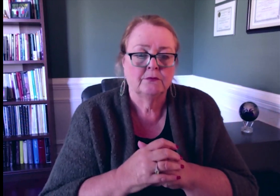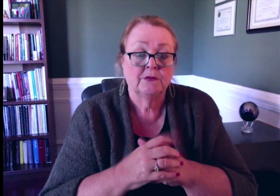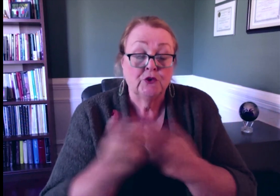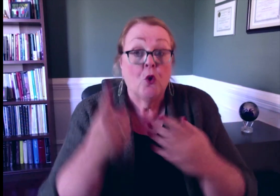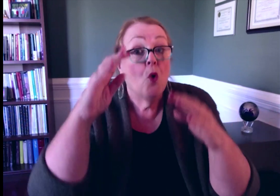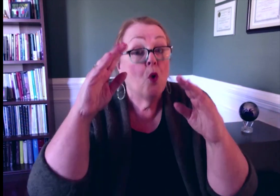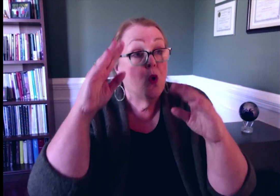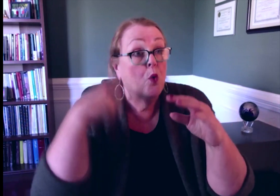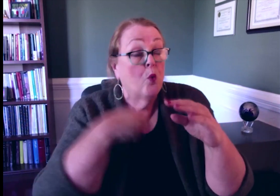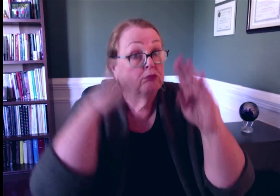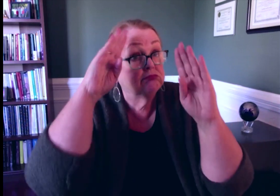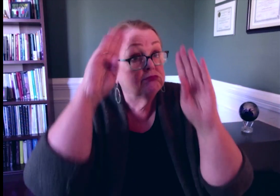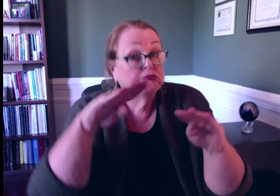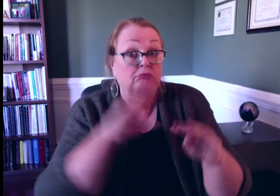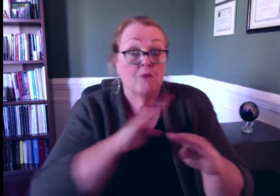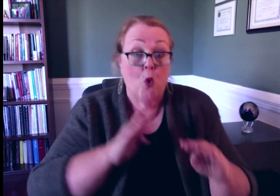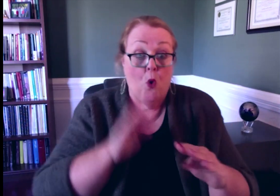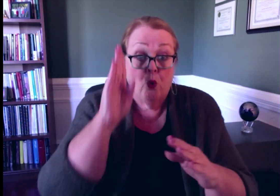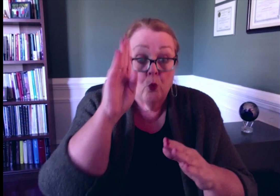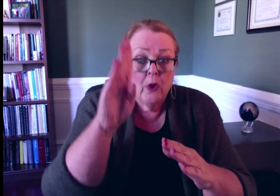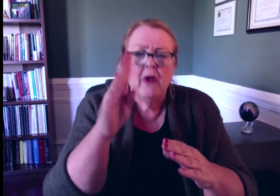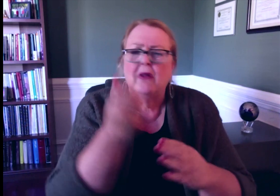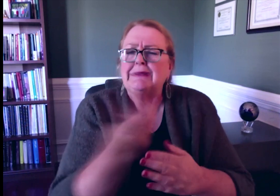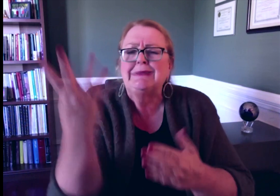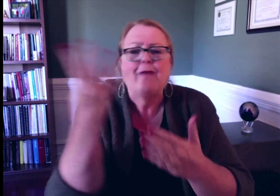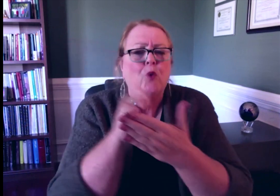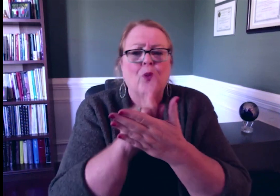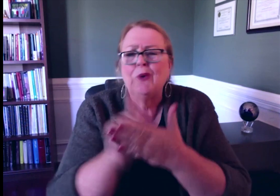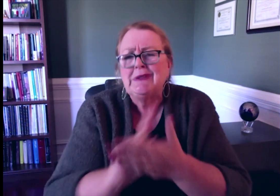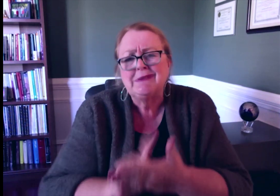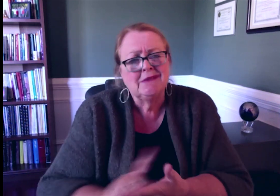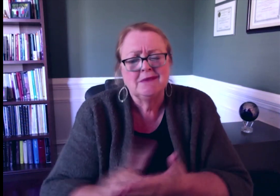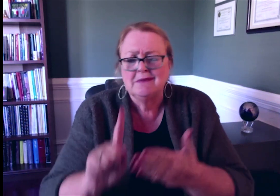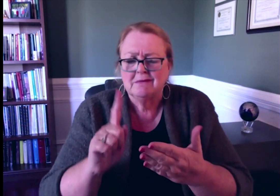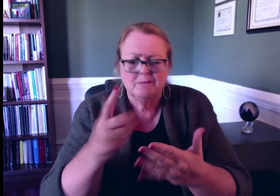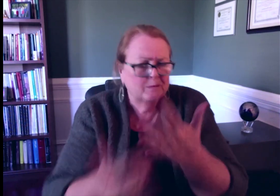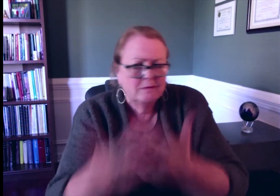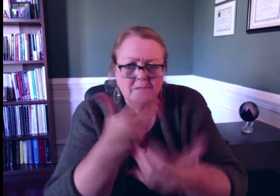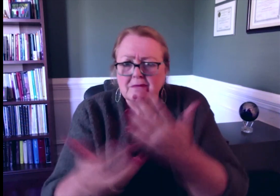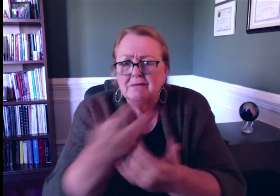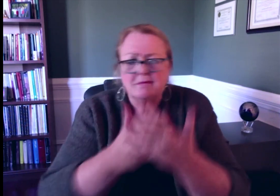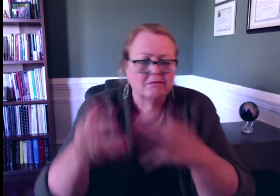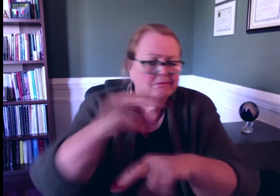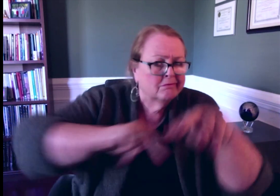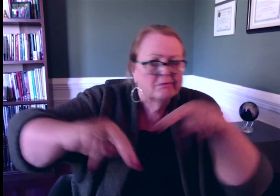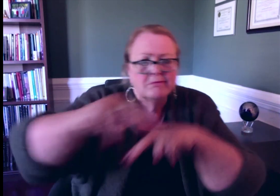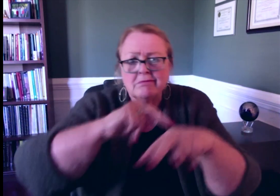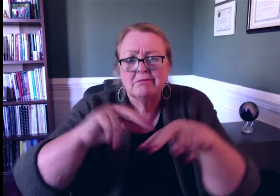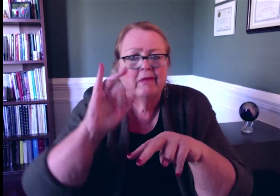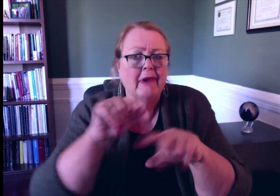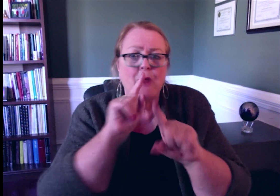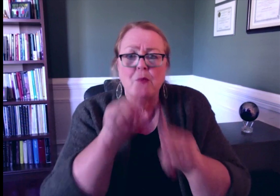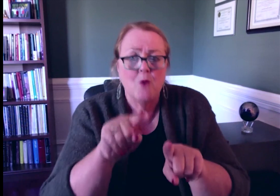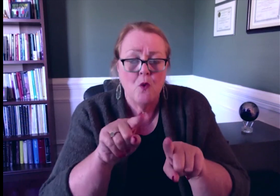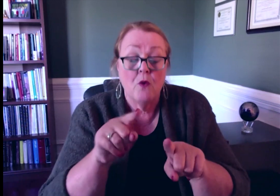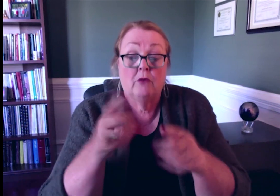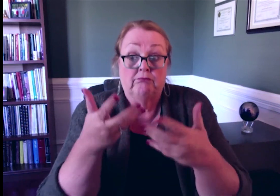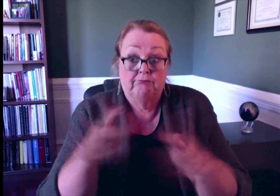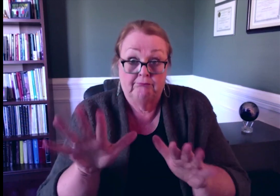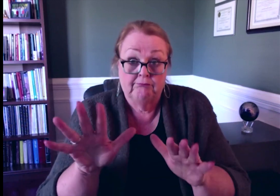When the board receives the report, we expect that they will have several weeks worth of discussions.